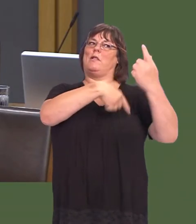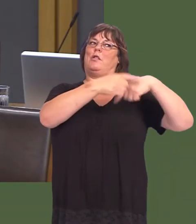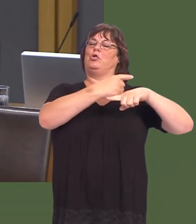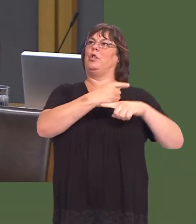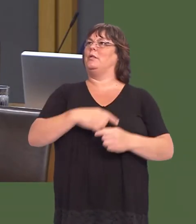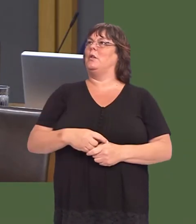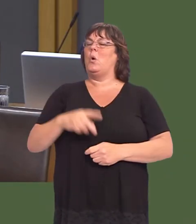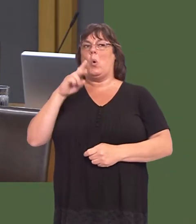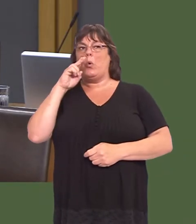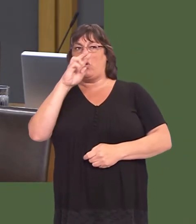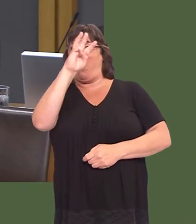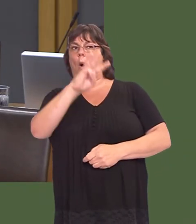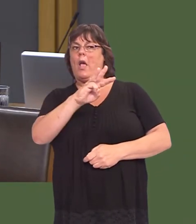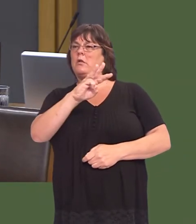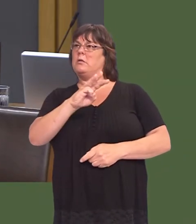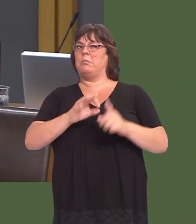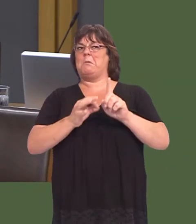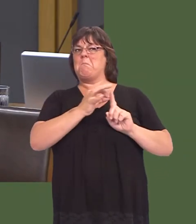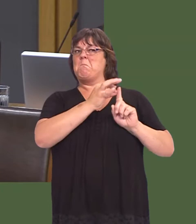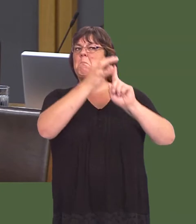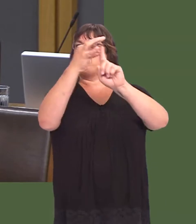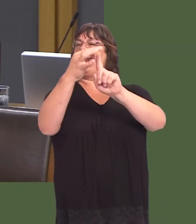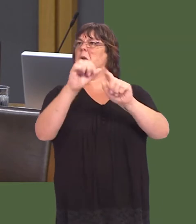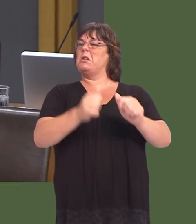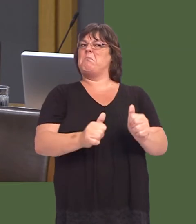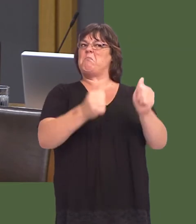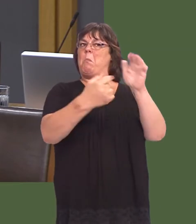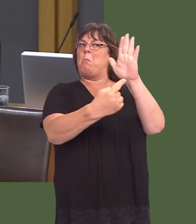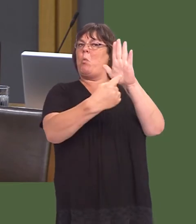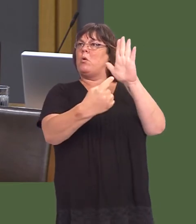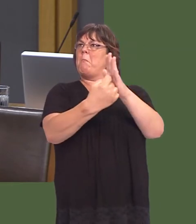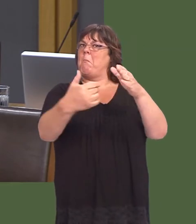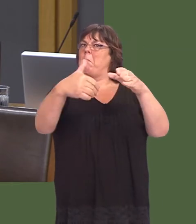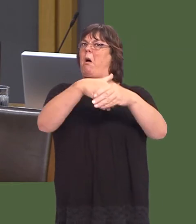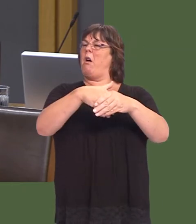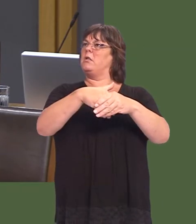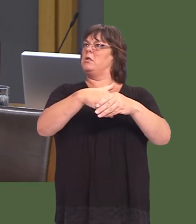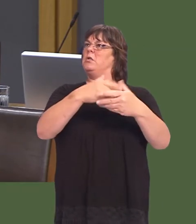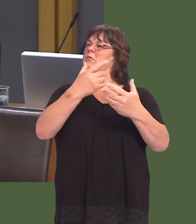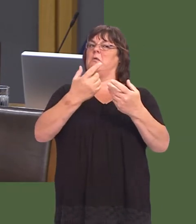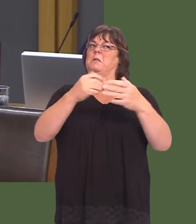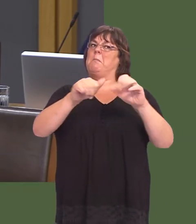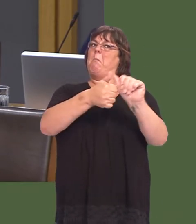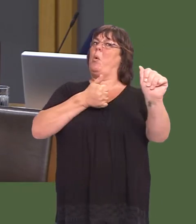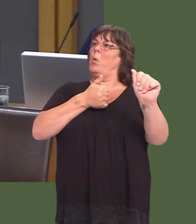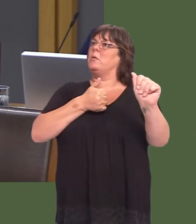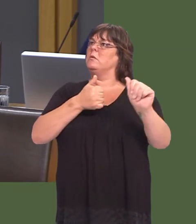that we really did see Wales being promoted as a major player in Europe because of it.